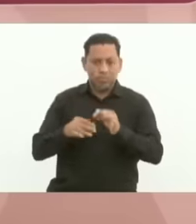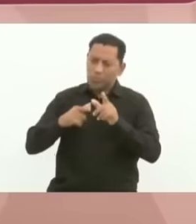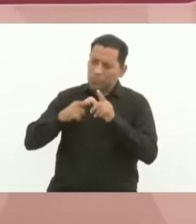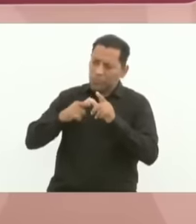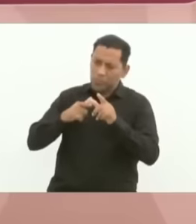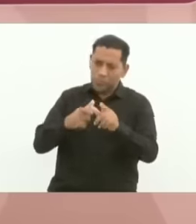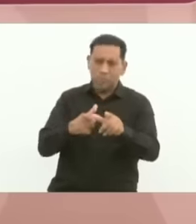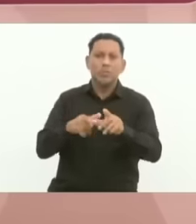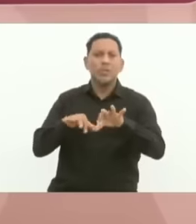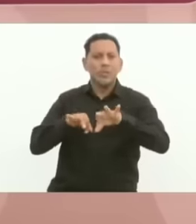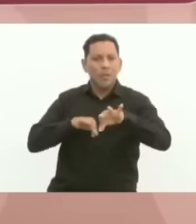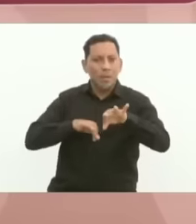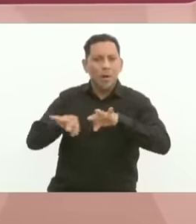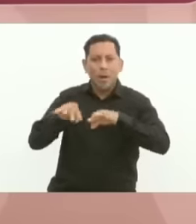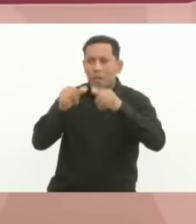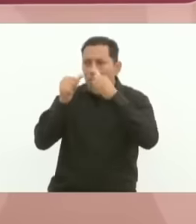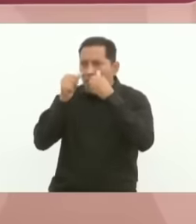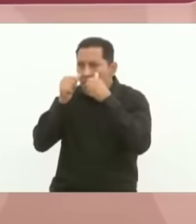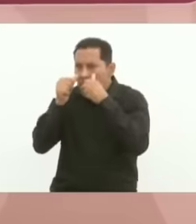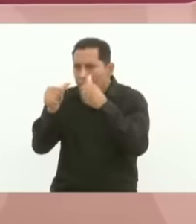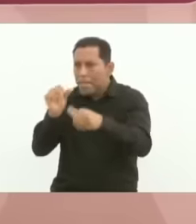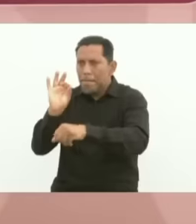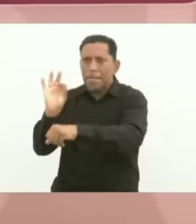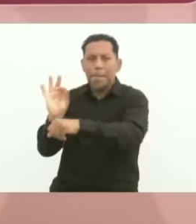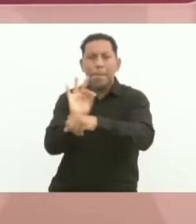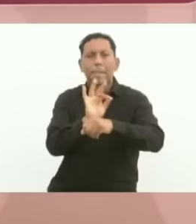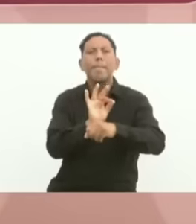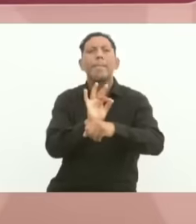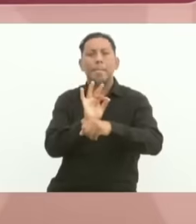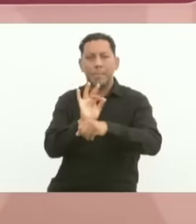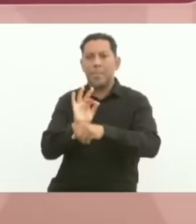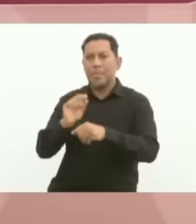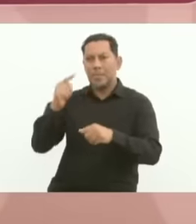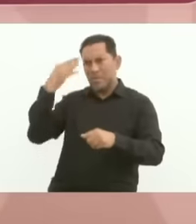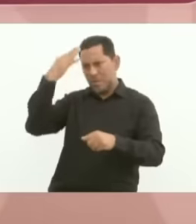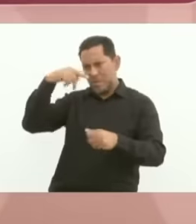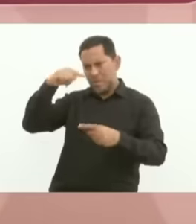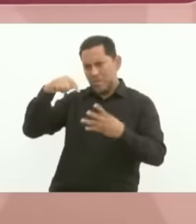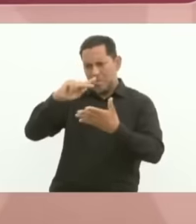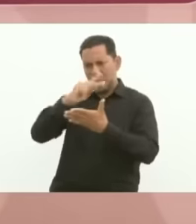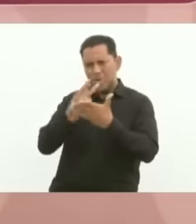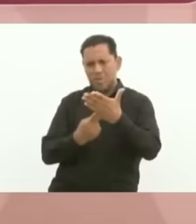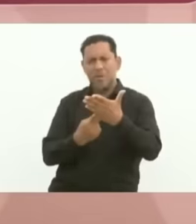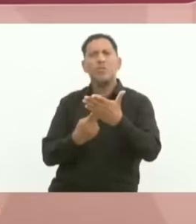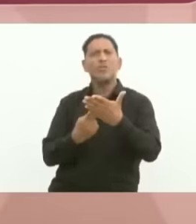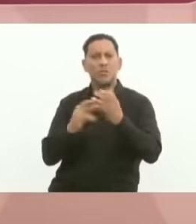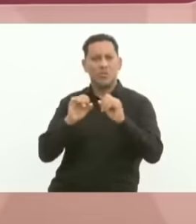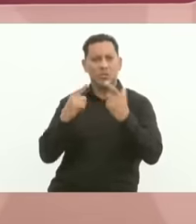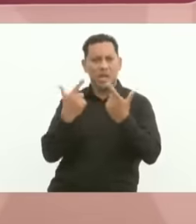for you, we are going to maintain the social programs, new social support programs.